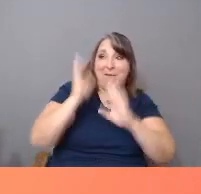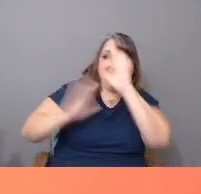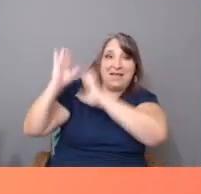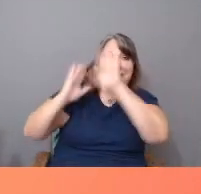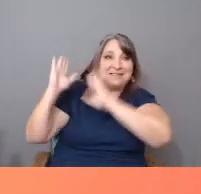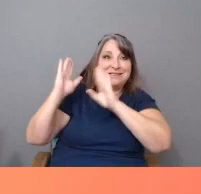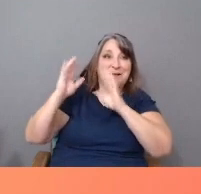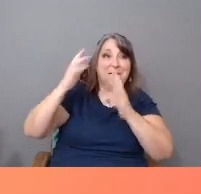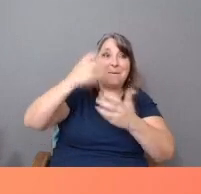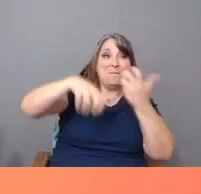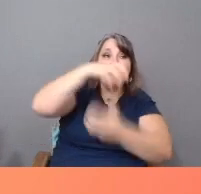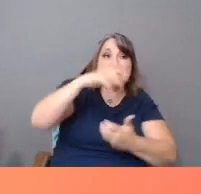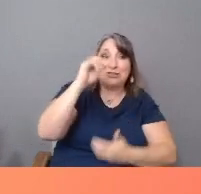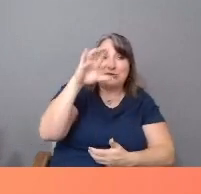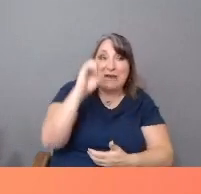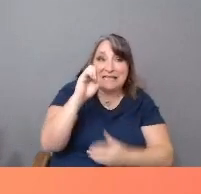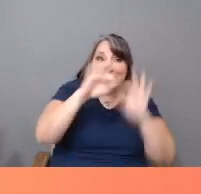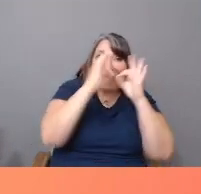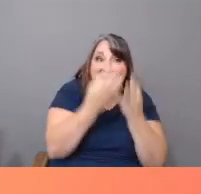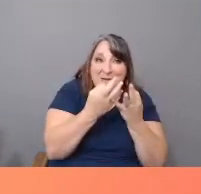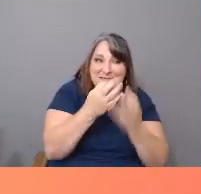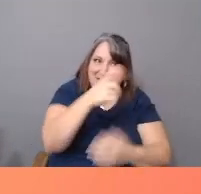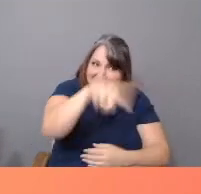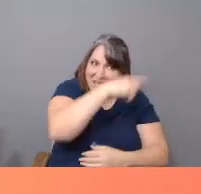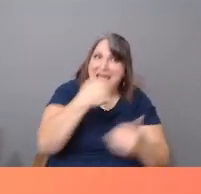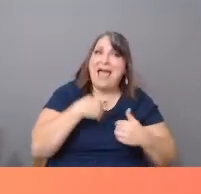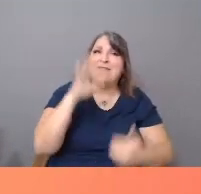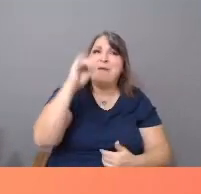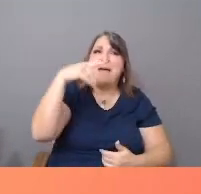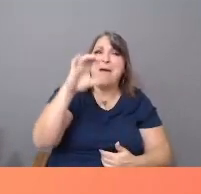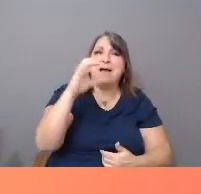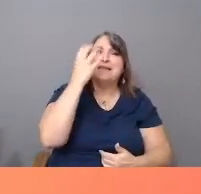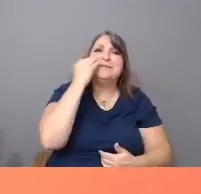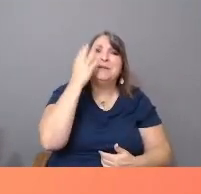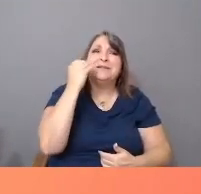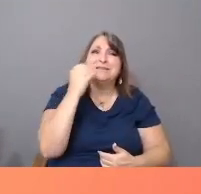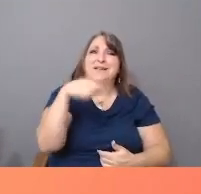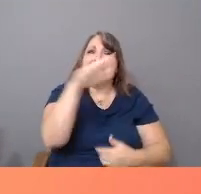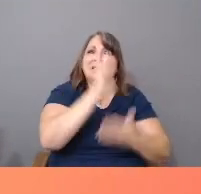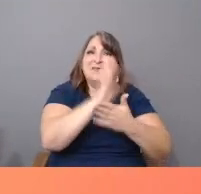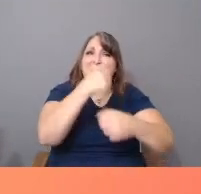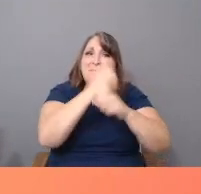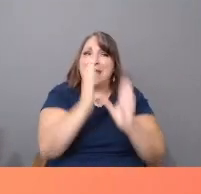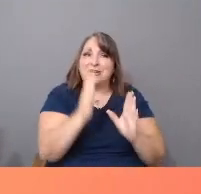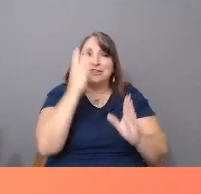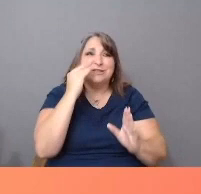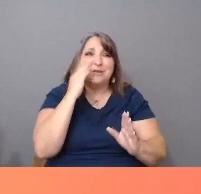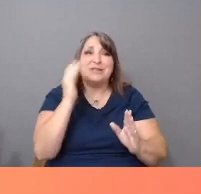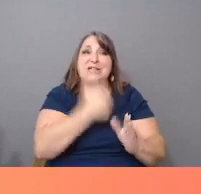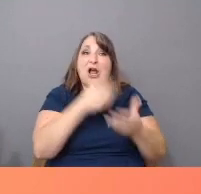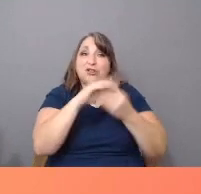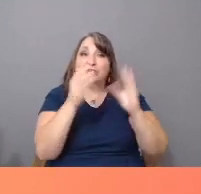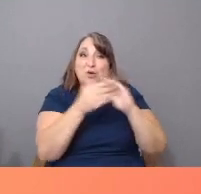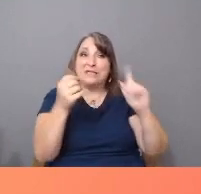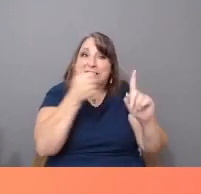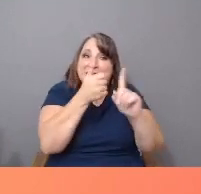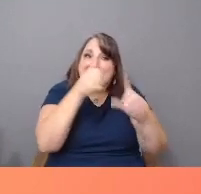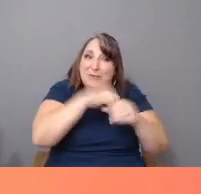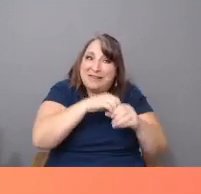or do live BIPOC experiences. These filmmakers experience our stories in their cells, in their hearts, in their psyches--